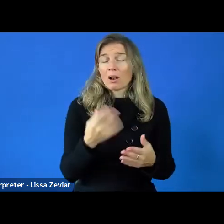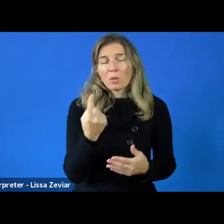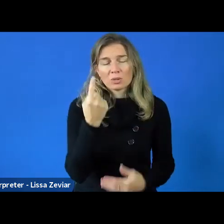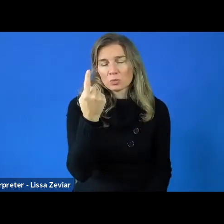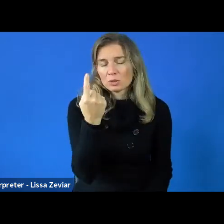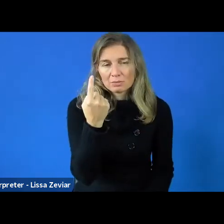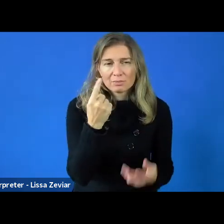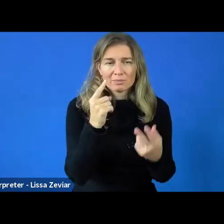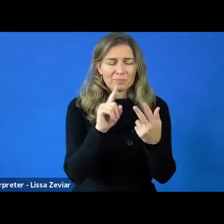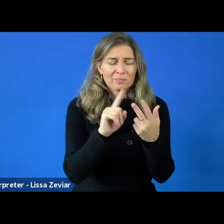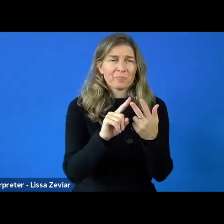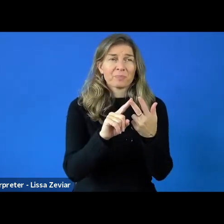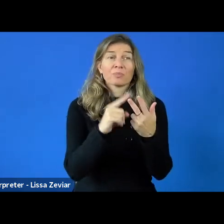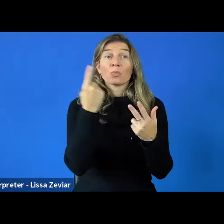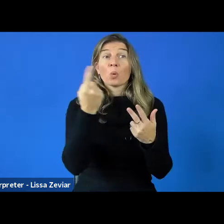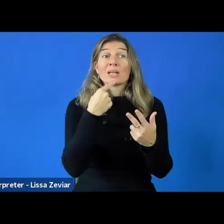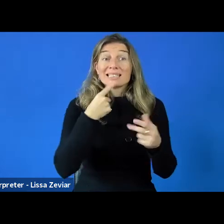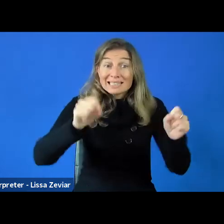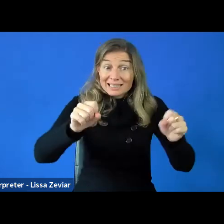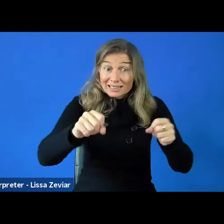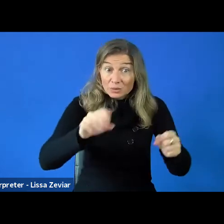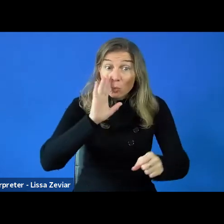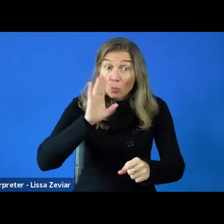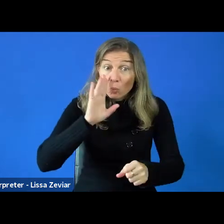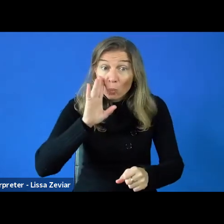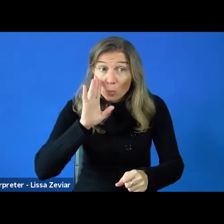There is a person saying yes, I'll do that, but is not helping.